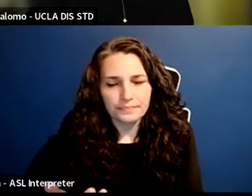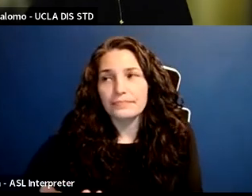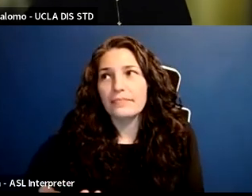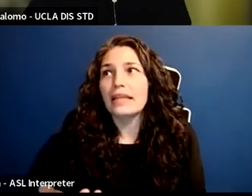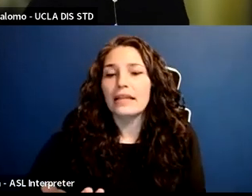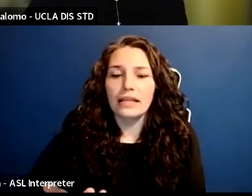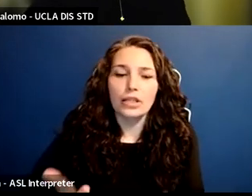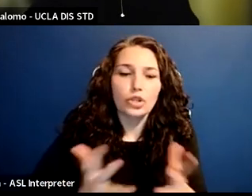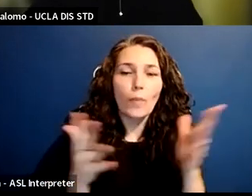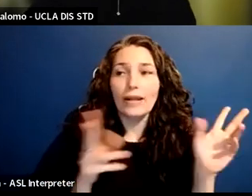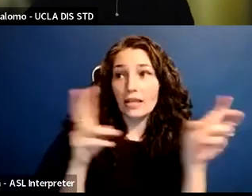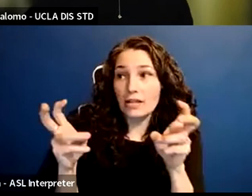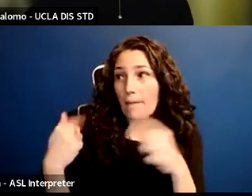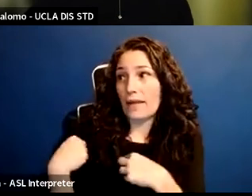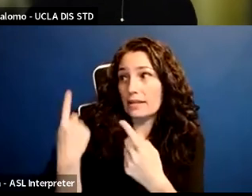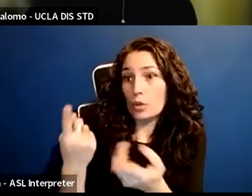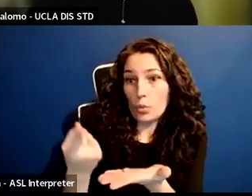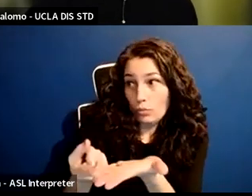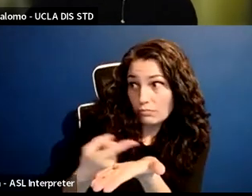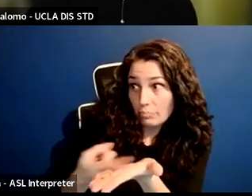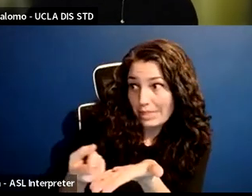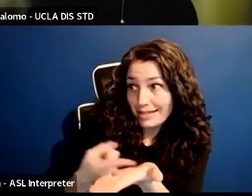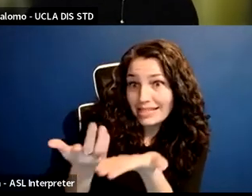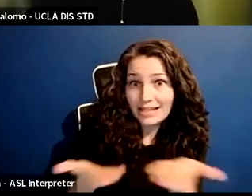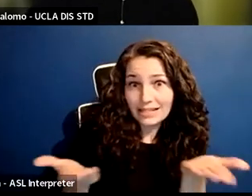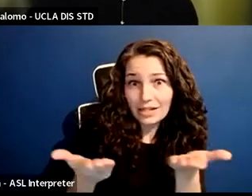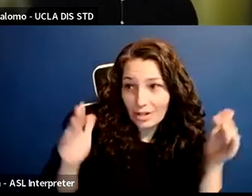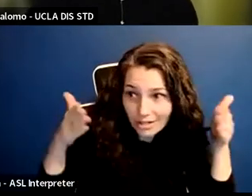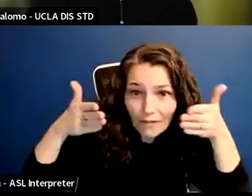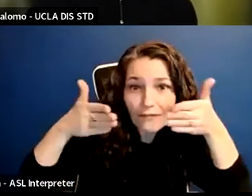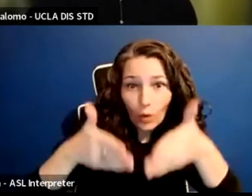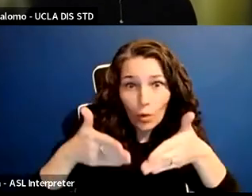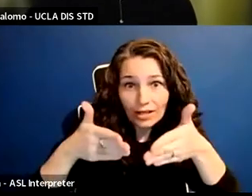is really aimed at trying to address some of the issues you are raising.